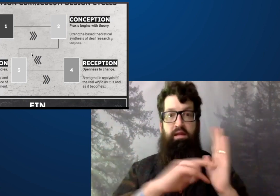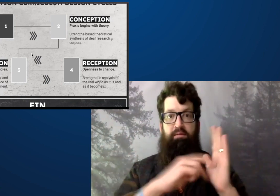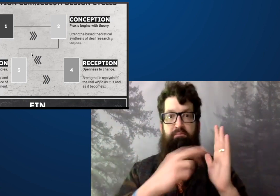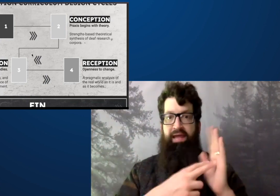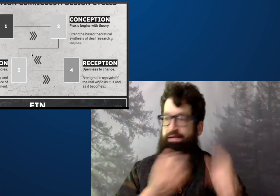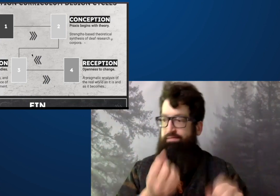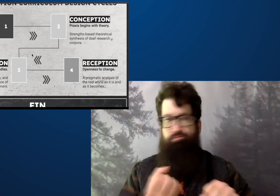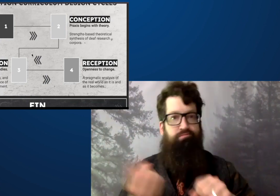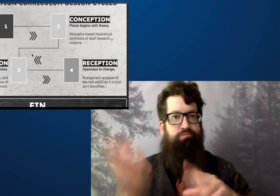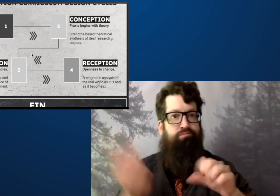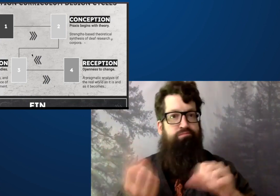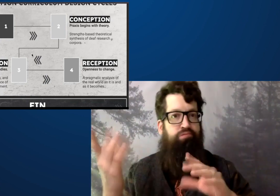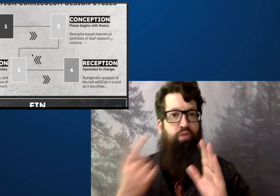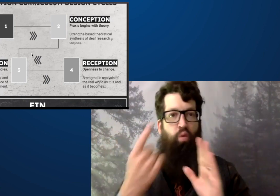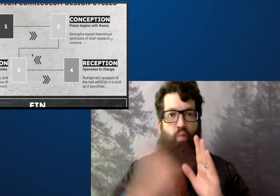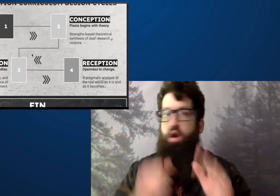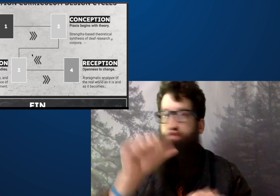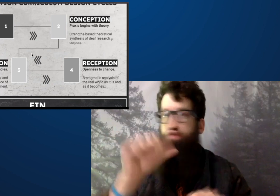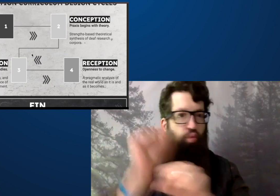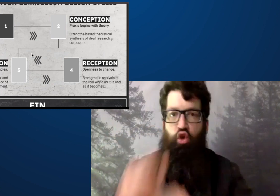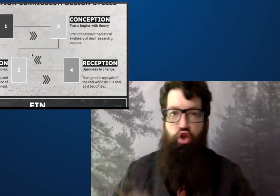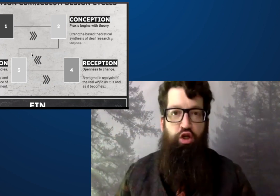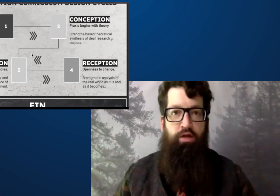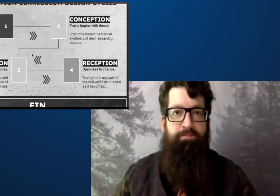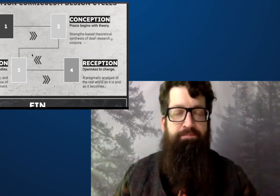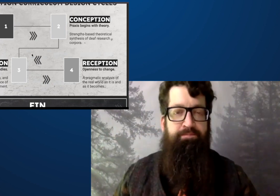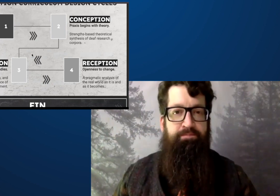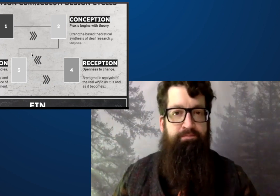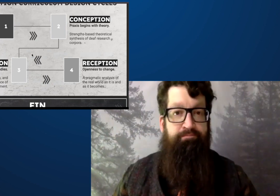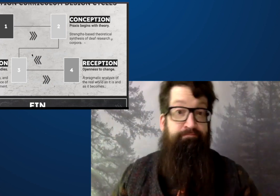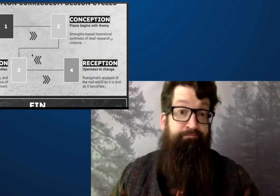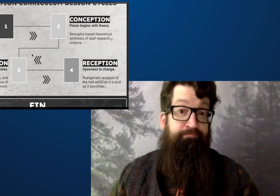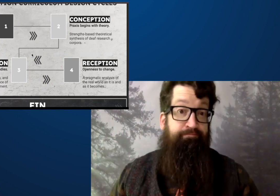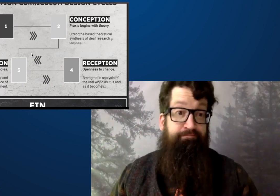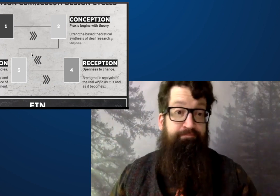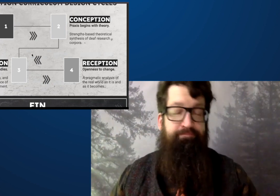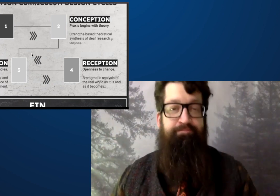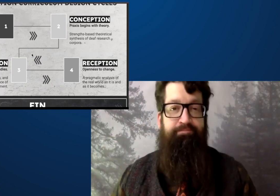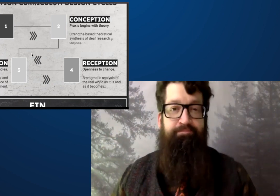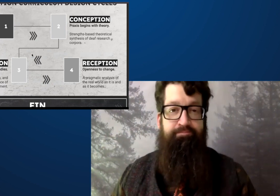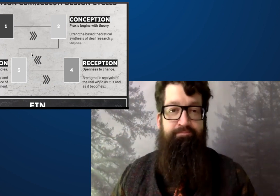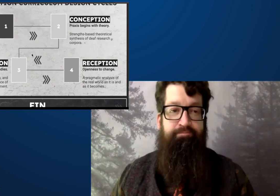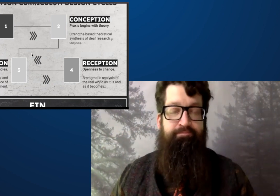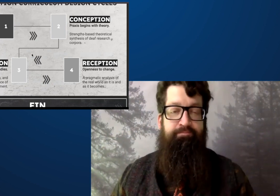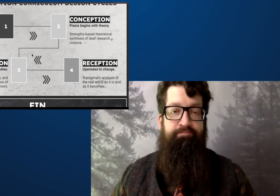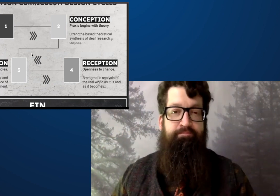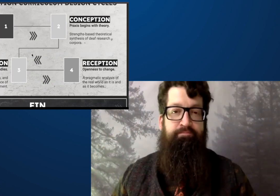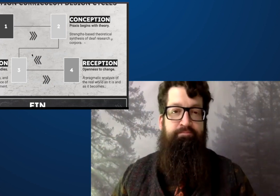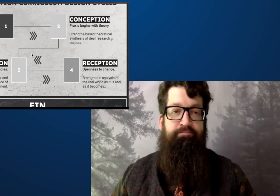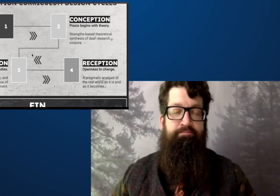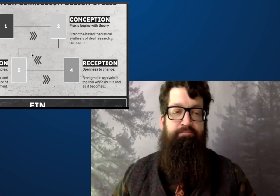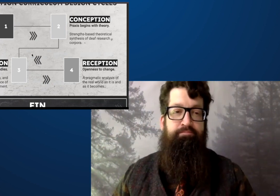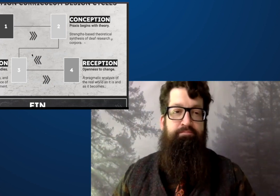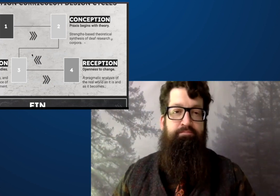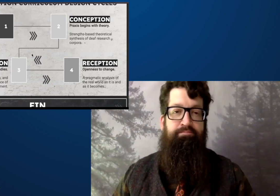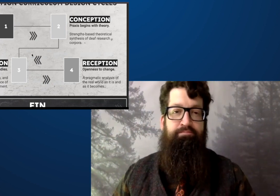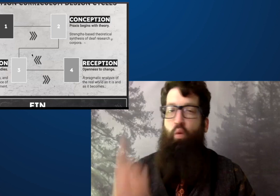But. In practice it may not be efficient. You try it out and it doesn't work.